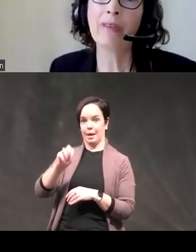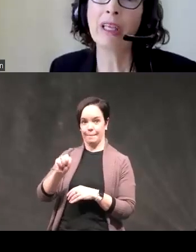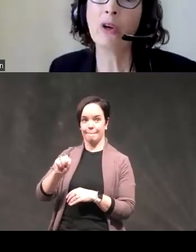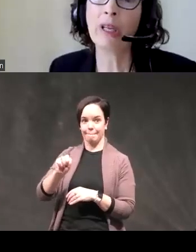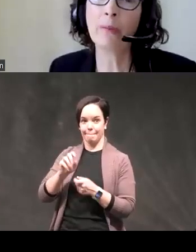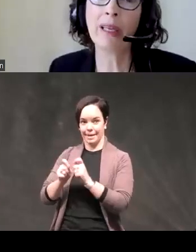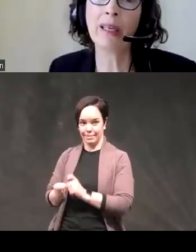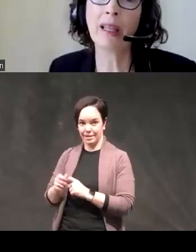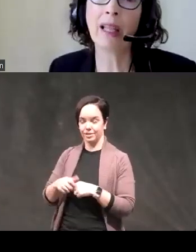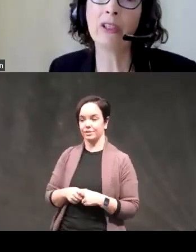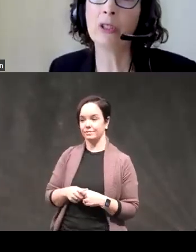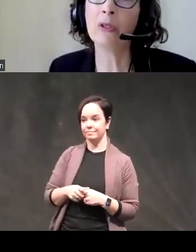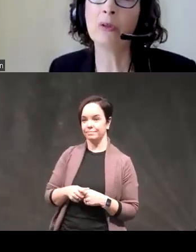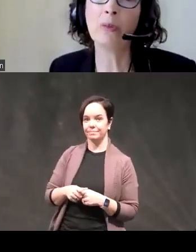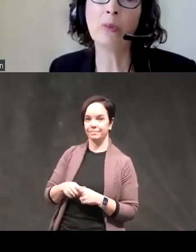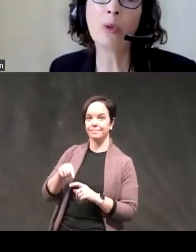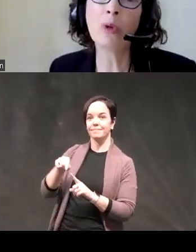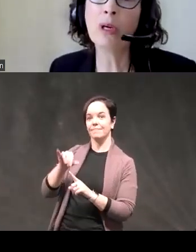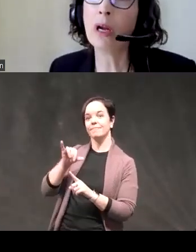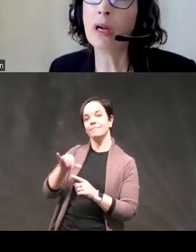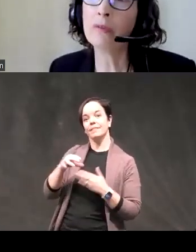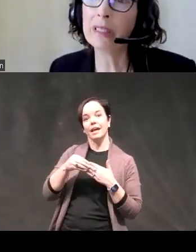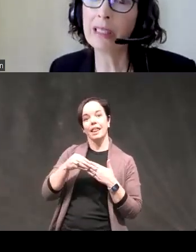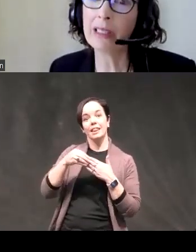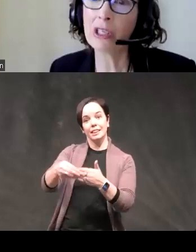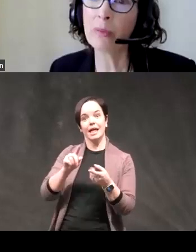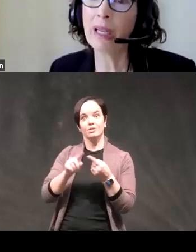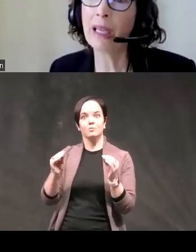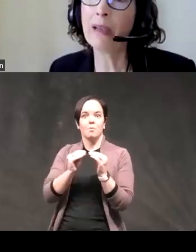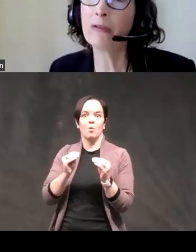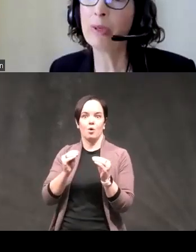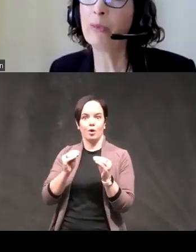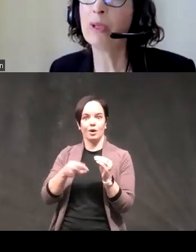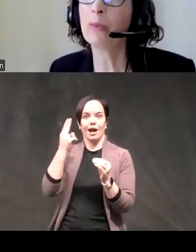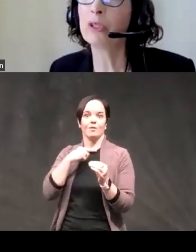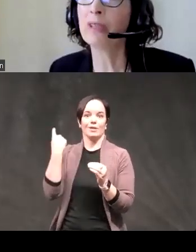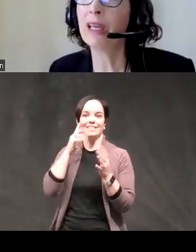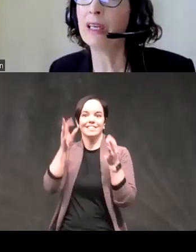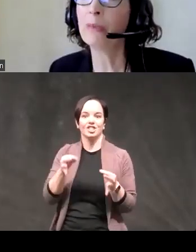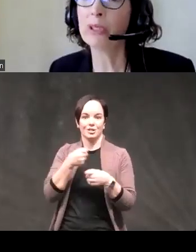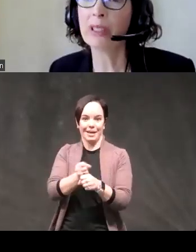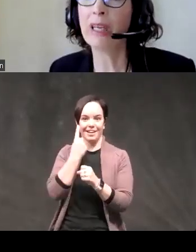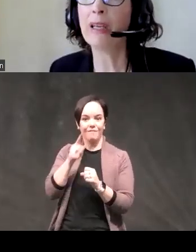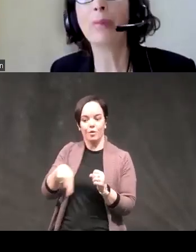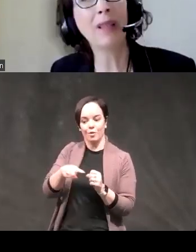you him being led to more risky decision making for people with emotion related impulsivity but